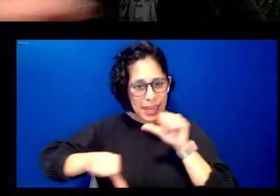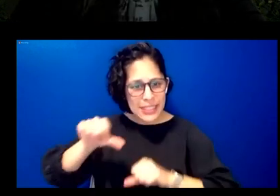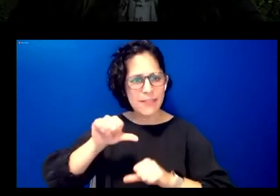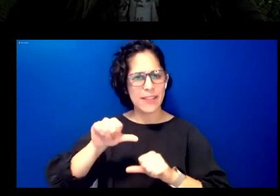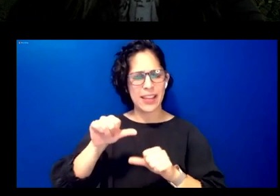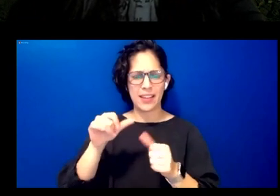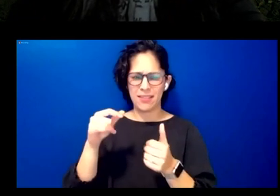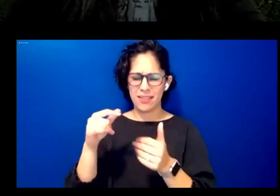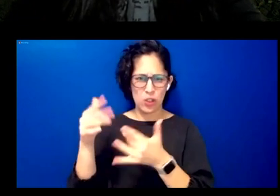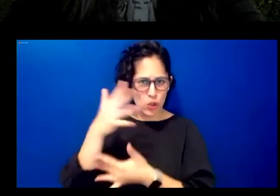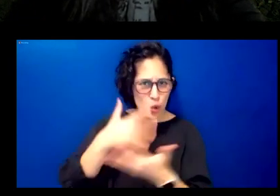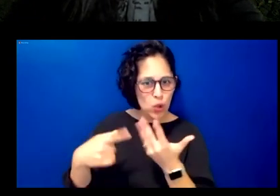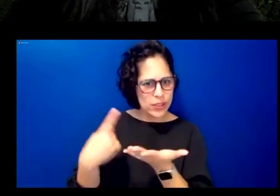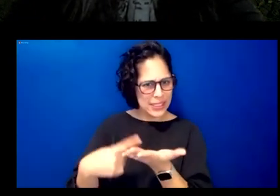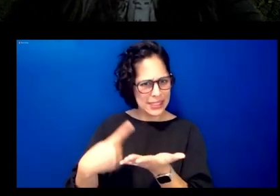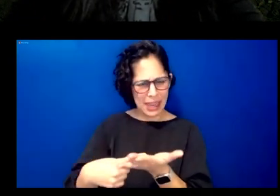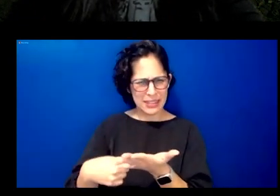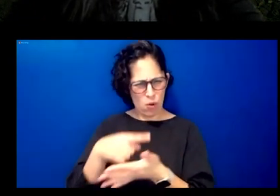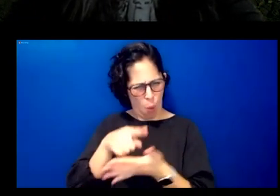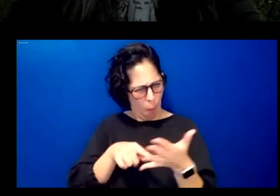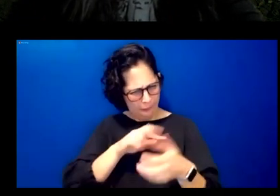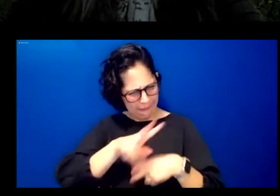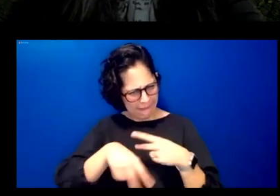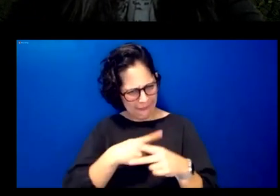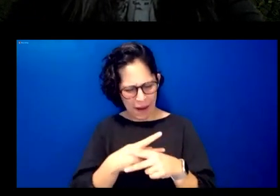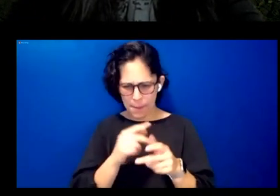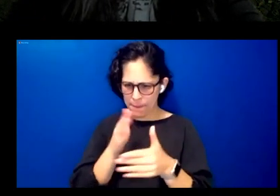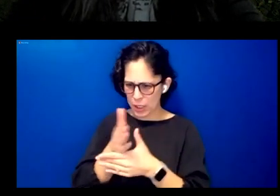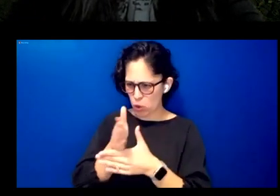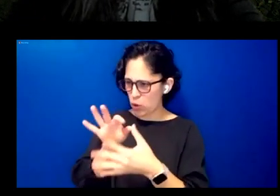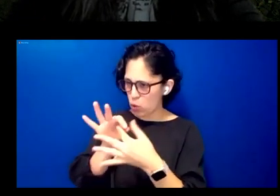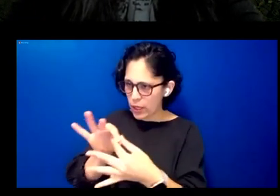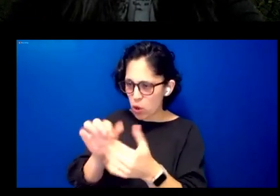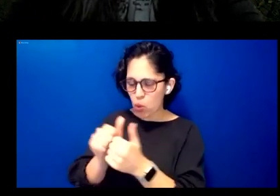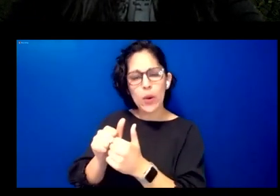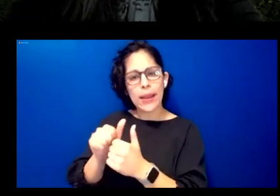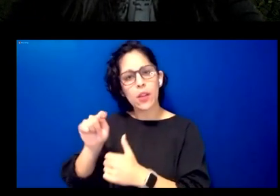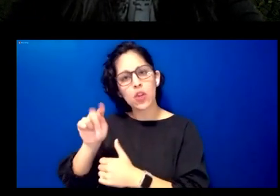should we be having around the relationship between tribal governmental command of digital